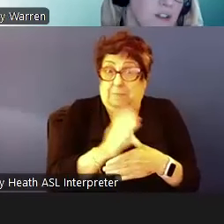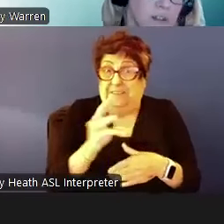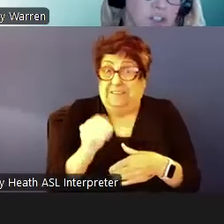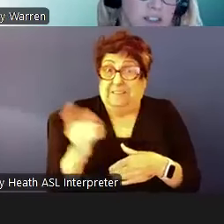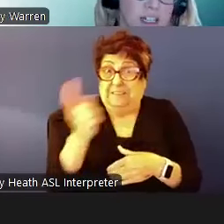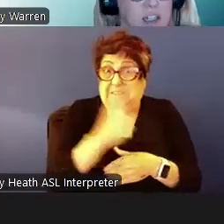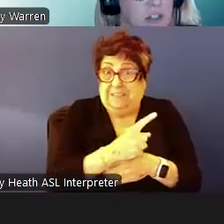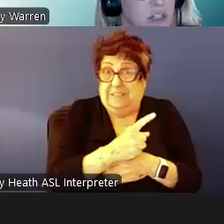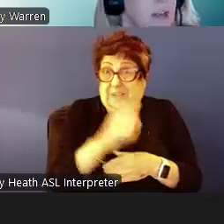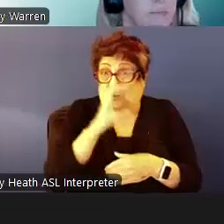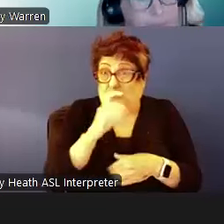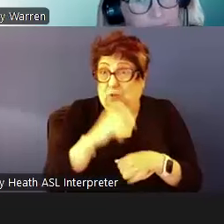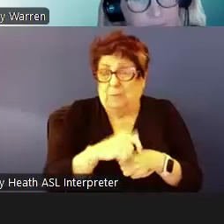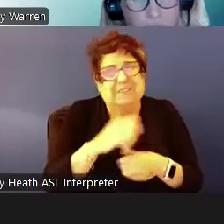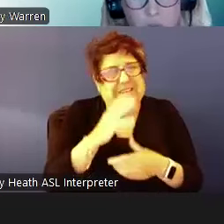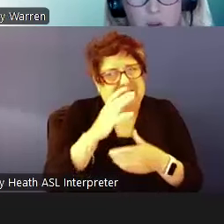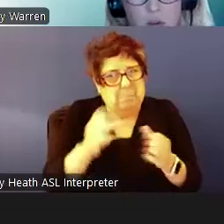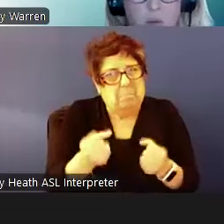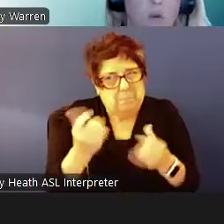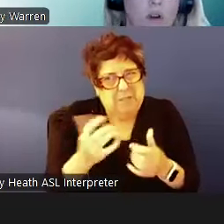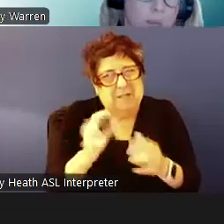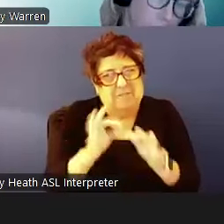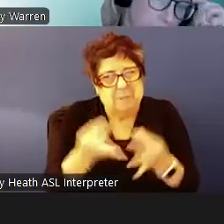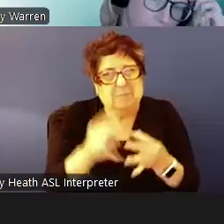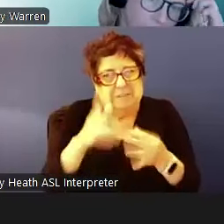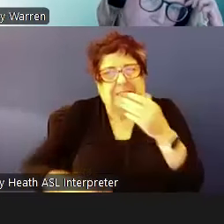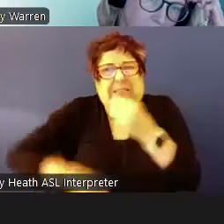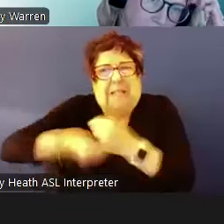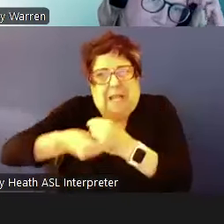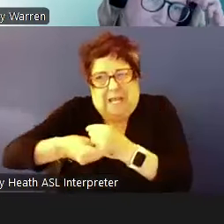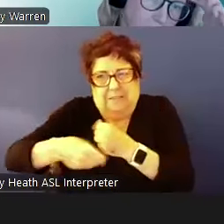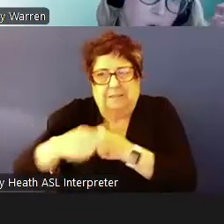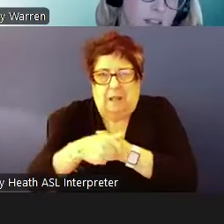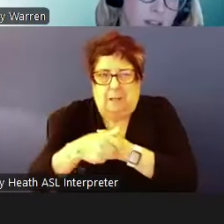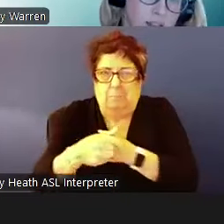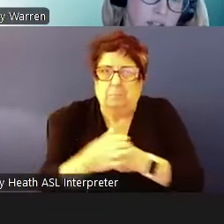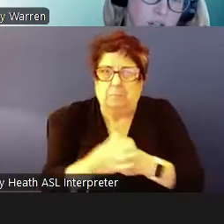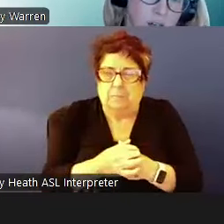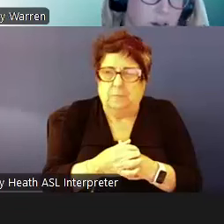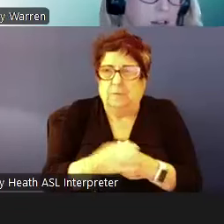families just need additional time before they request an extension.